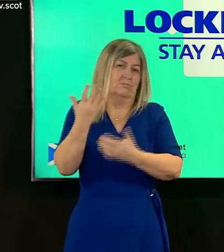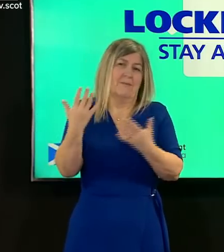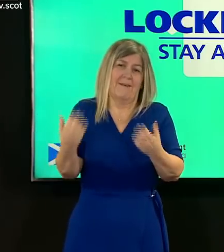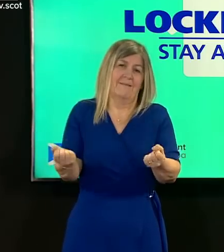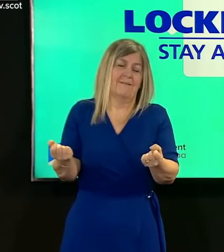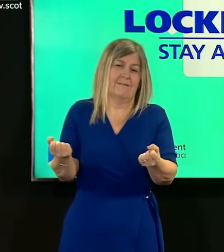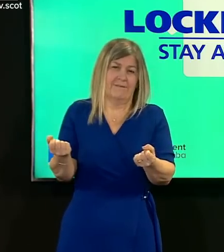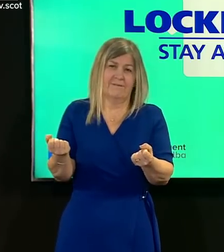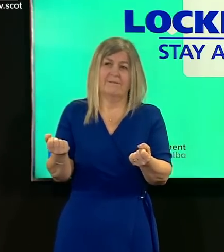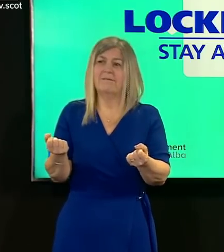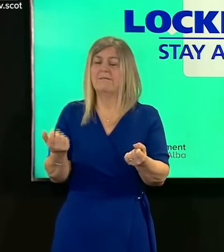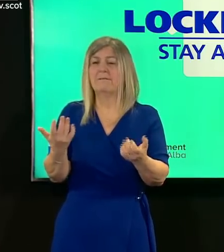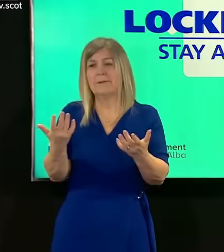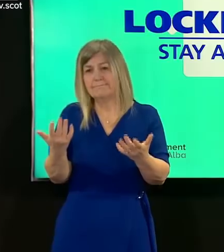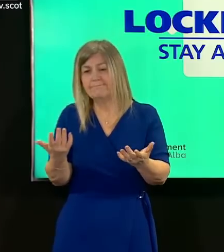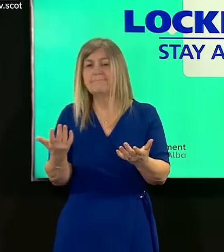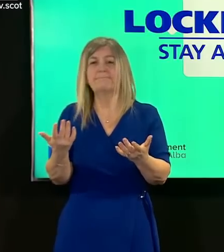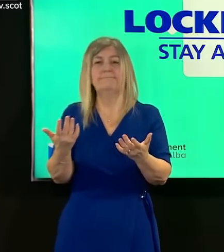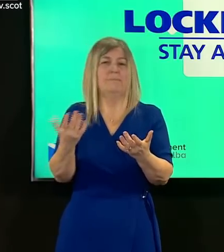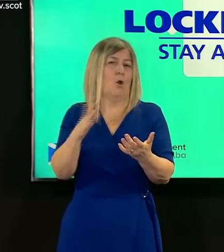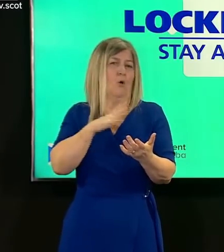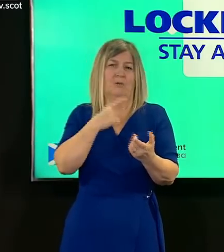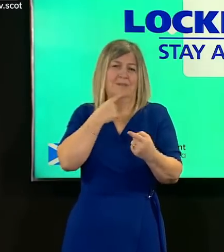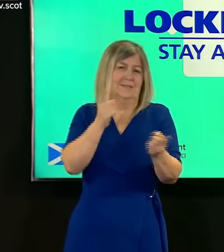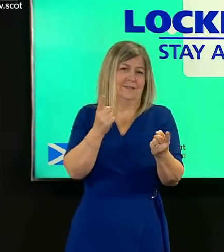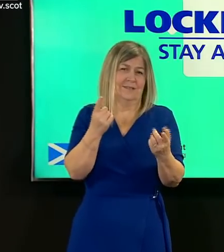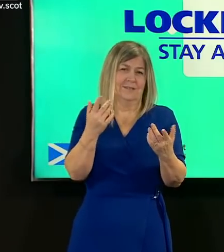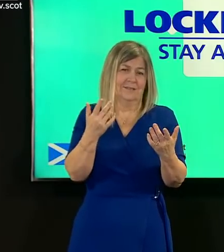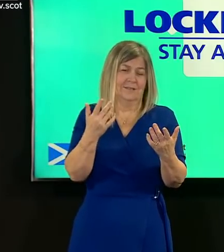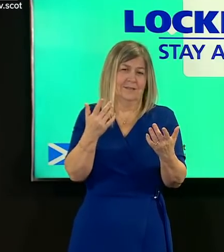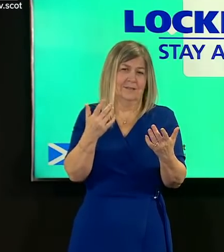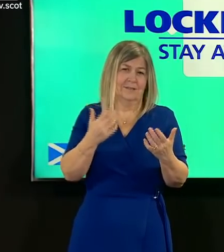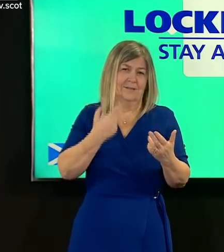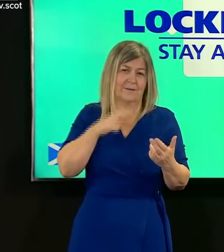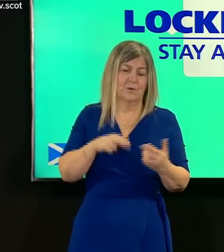this guidance some of which i touched on earlier and there are some concerns too